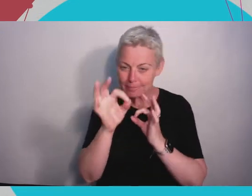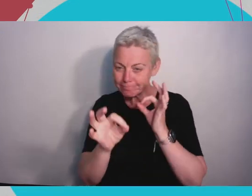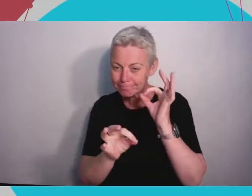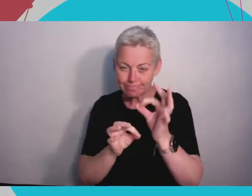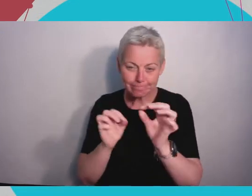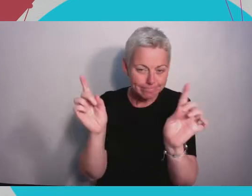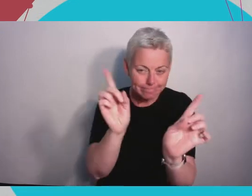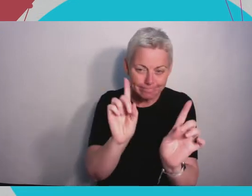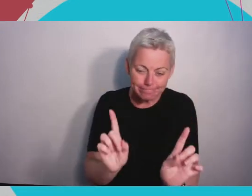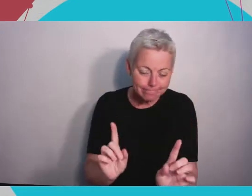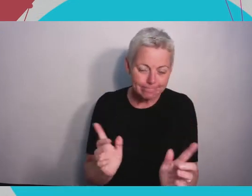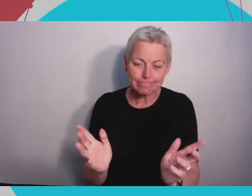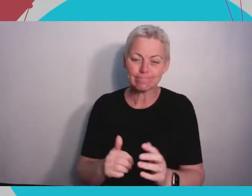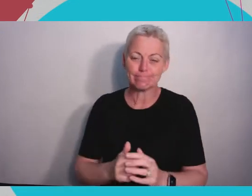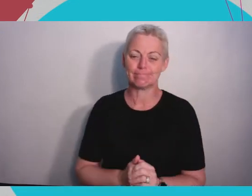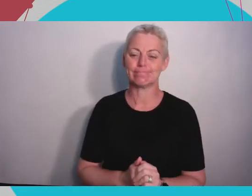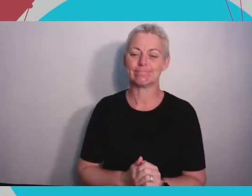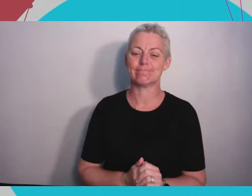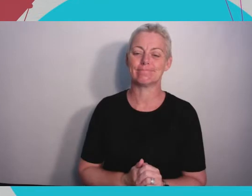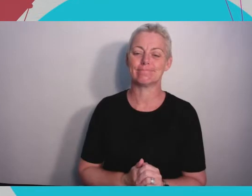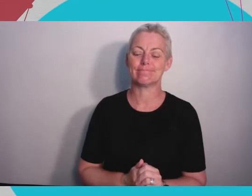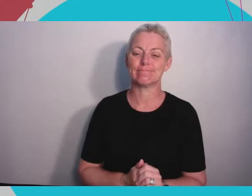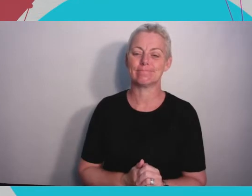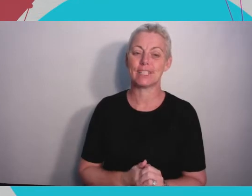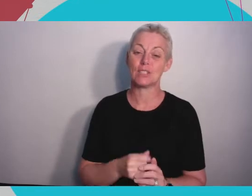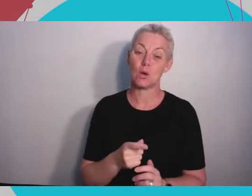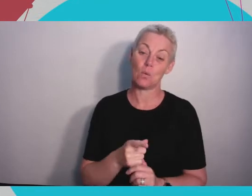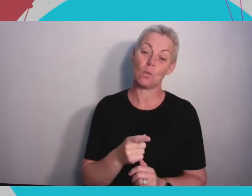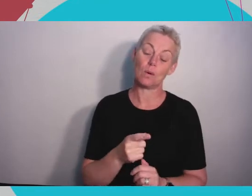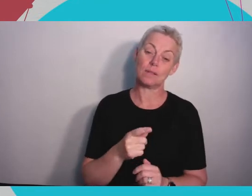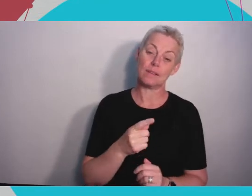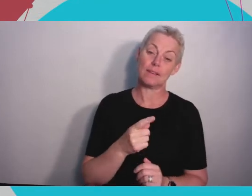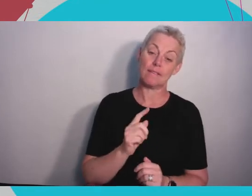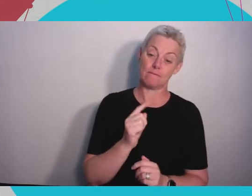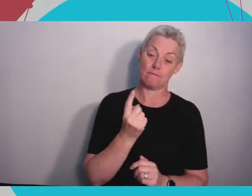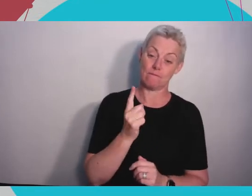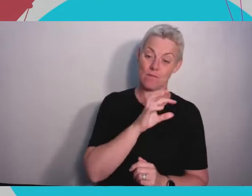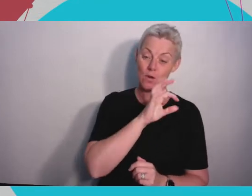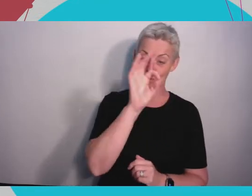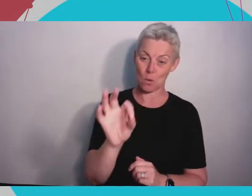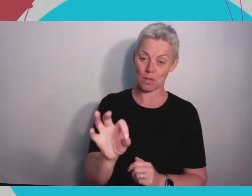there's a couple of questions I already have here, a question here for you Tom. What advice